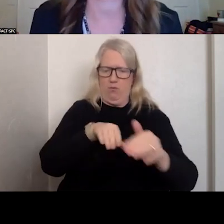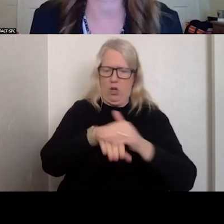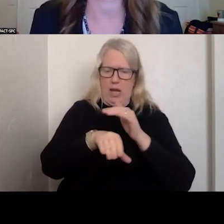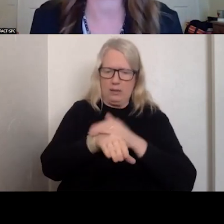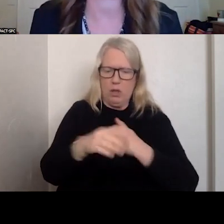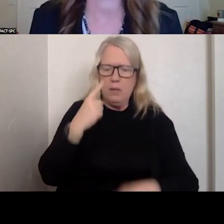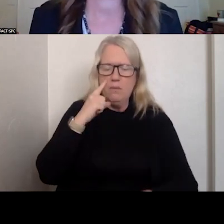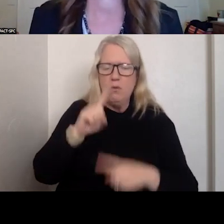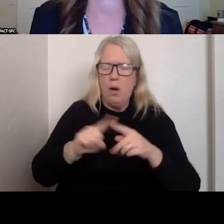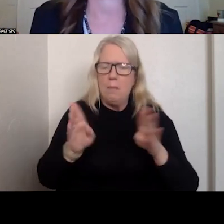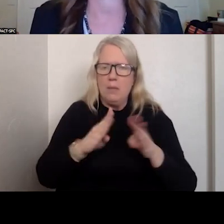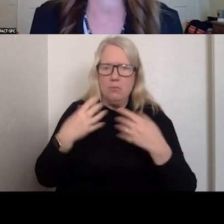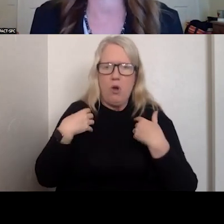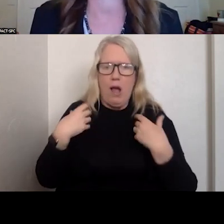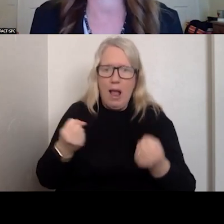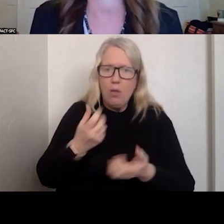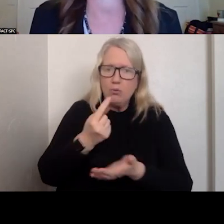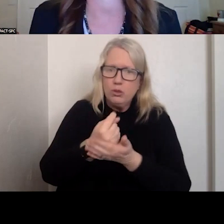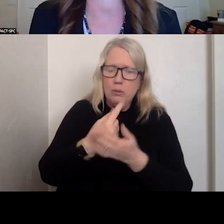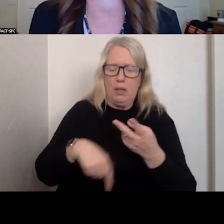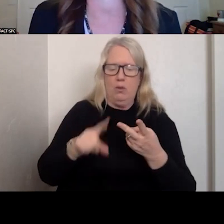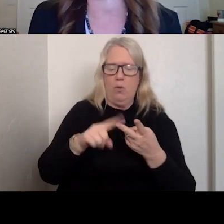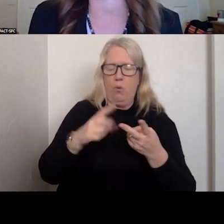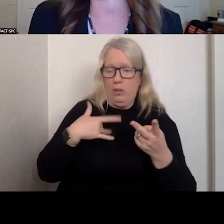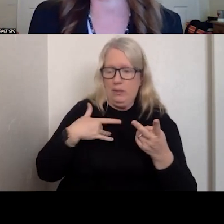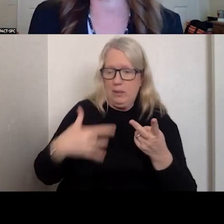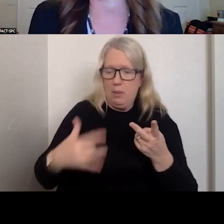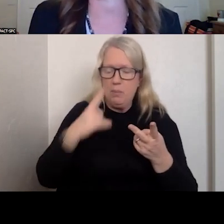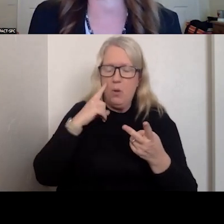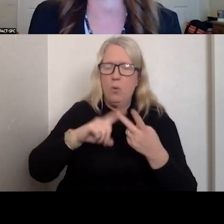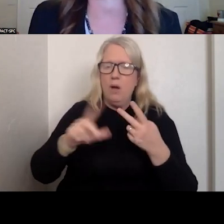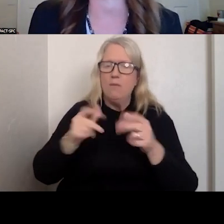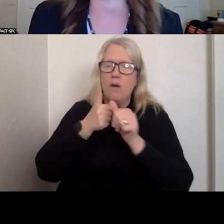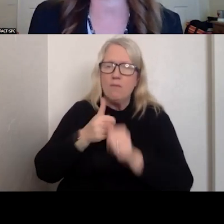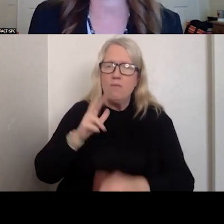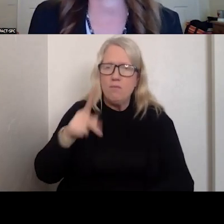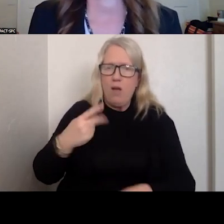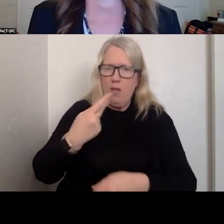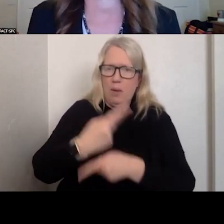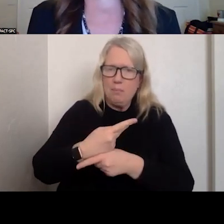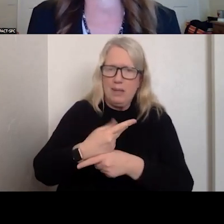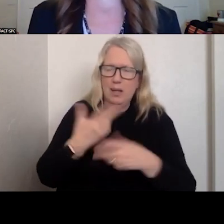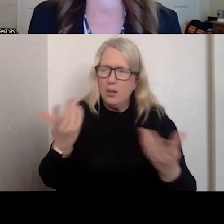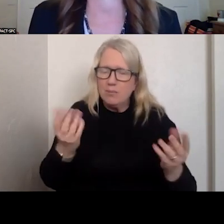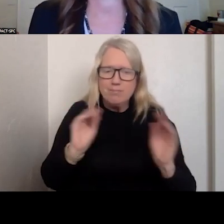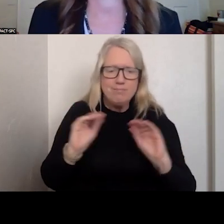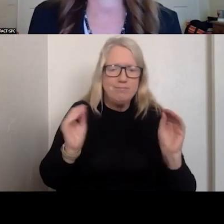TREATMENT OR GET THE FOLLOWUP CARE THEY NEED AND UNFORTUNATELY,